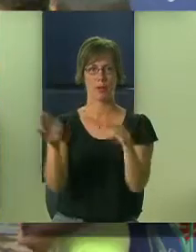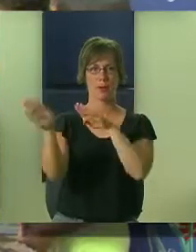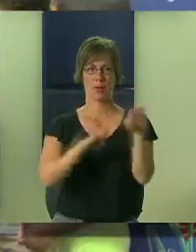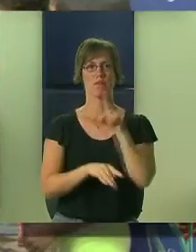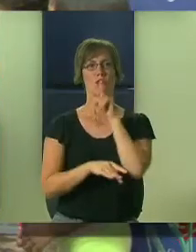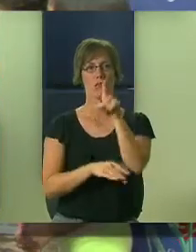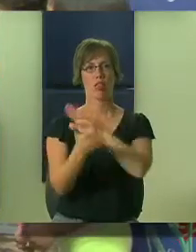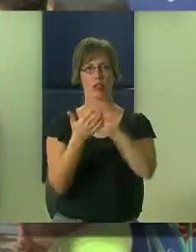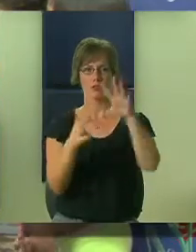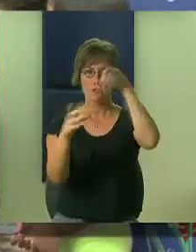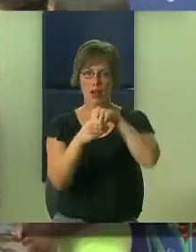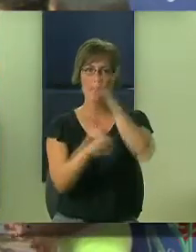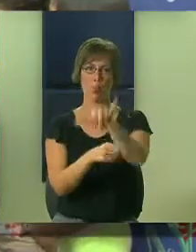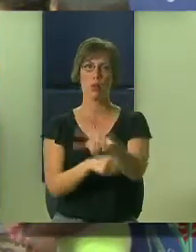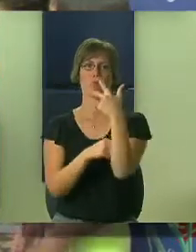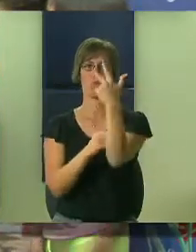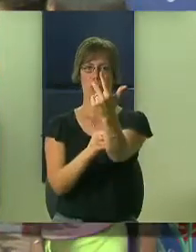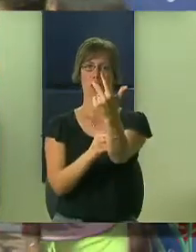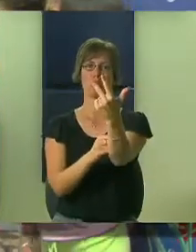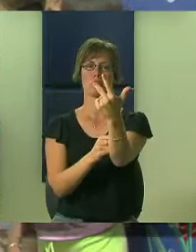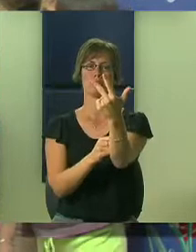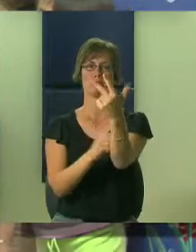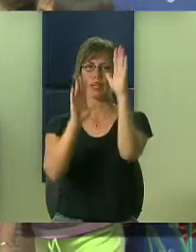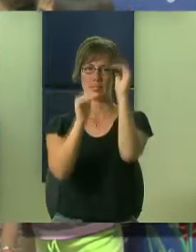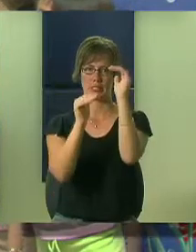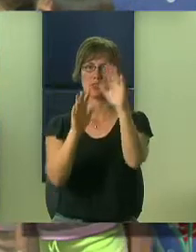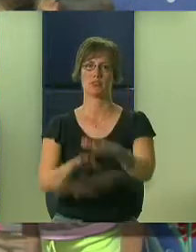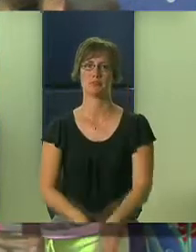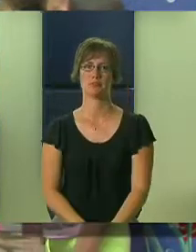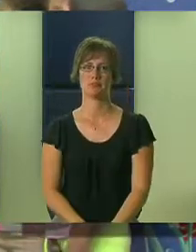Terri Nilson-Bugella: And everybody speaks the same language. You can frame behavior